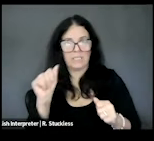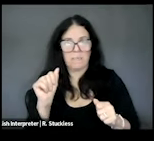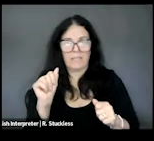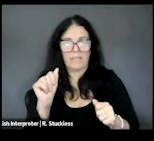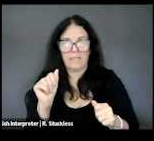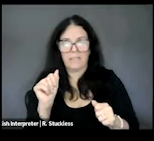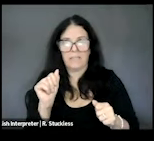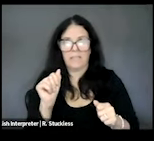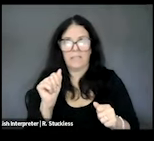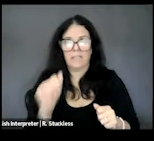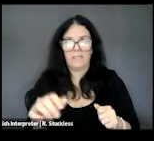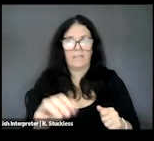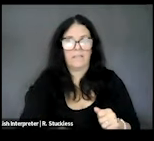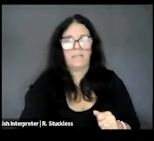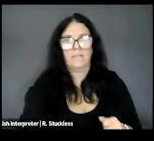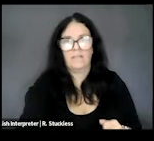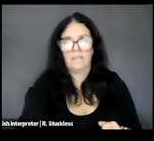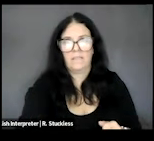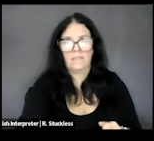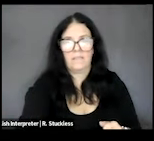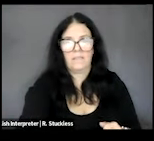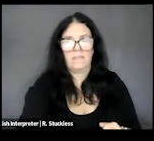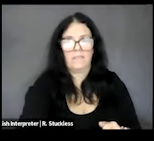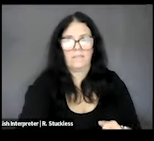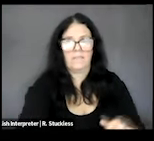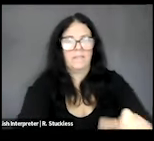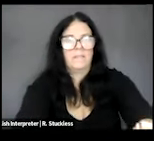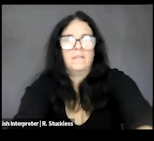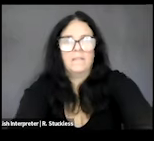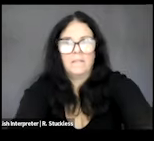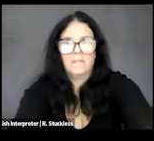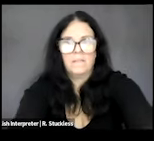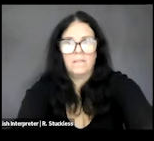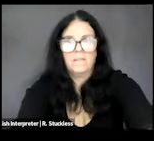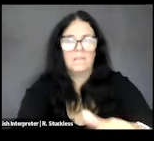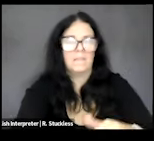Thank you so much. I love how everybody's coming from their own vantage point with their own